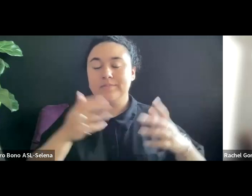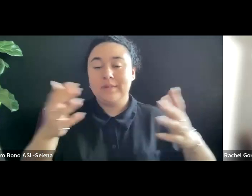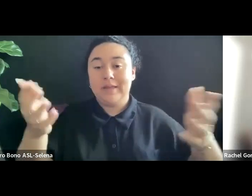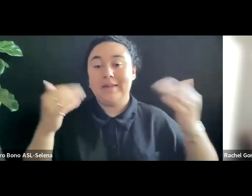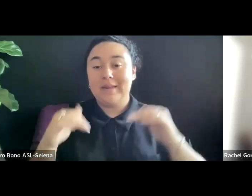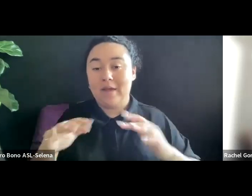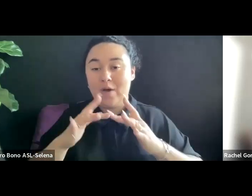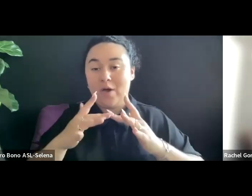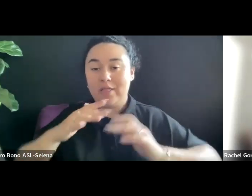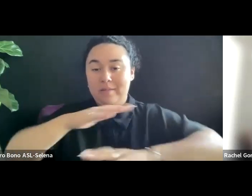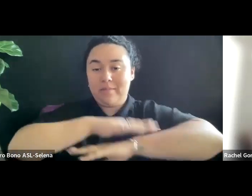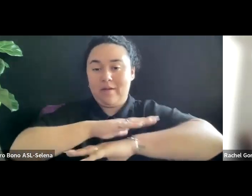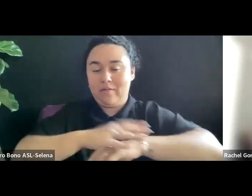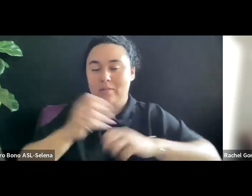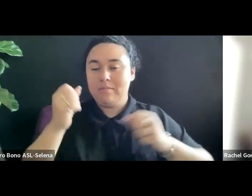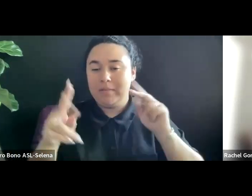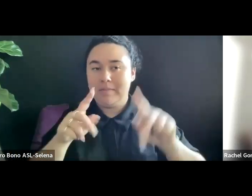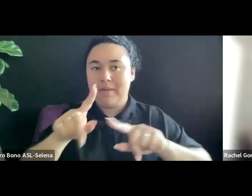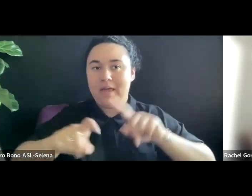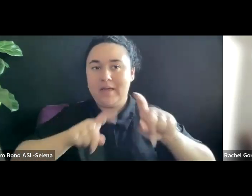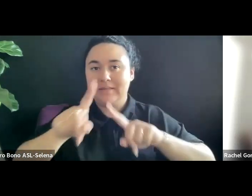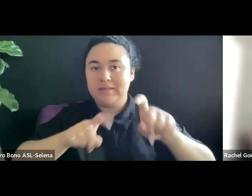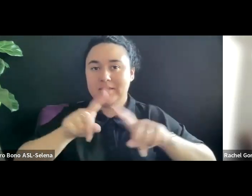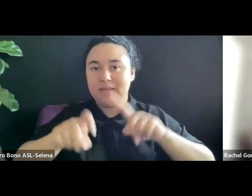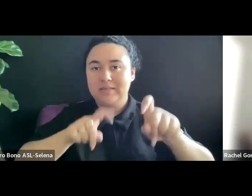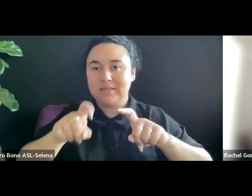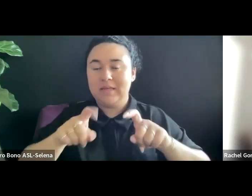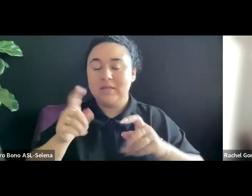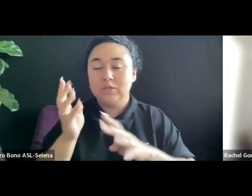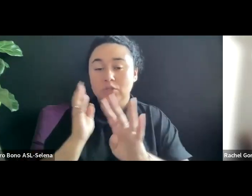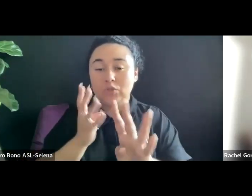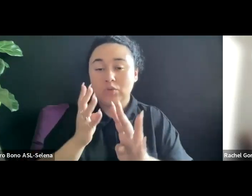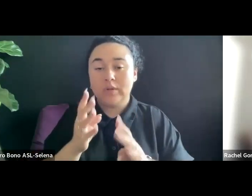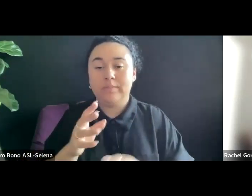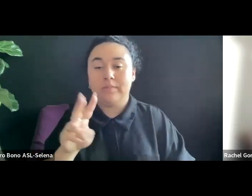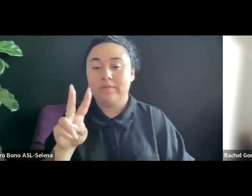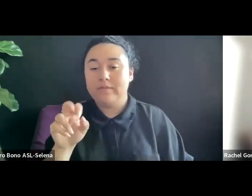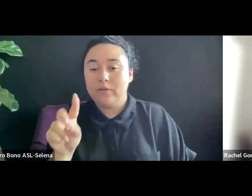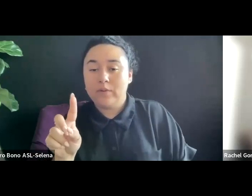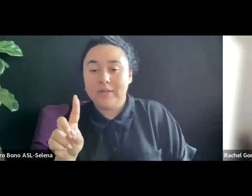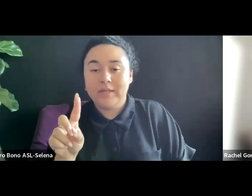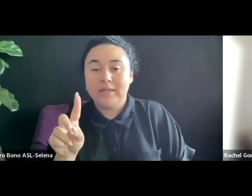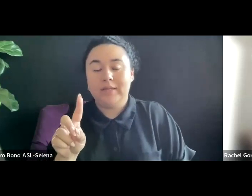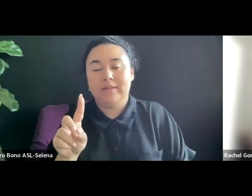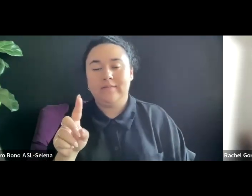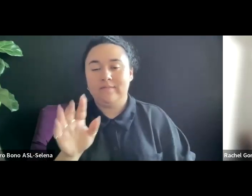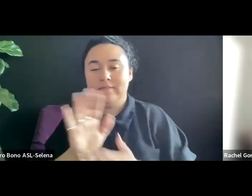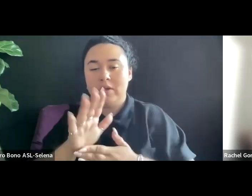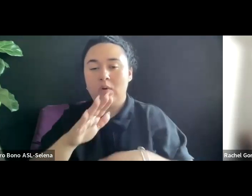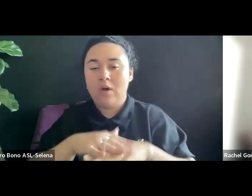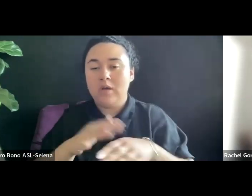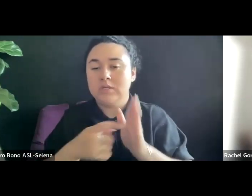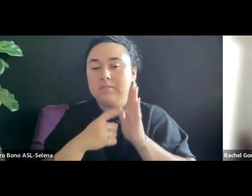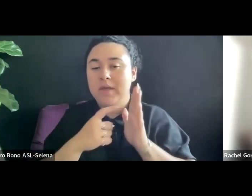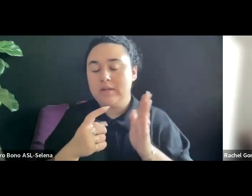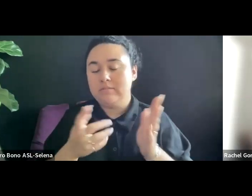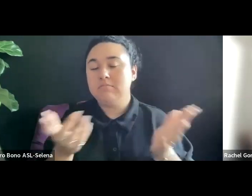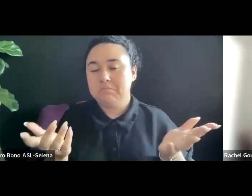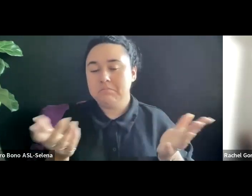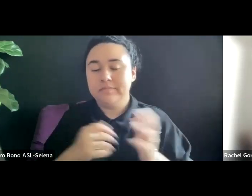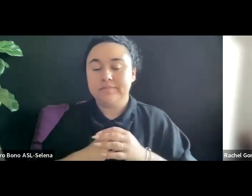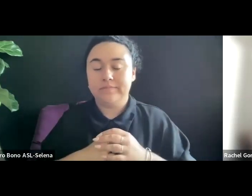THIS IS STREAMING, VIDEO ON DEMAND, OF COURSE BUT IT'S ALSO -- IT INCLUDES ADD SUPPORTED VIDEO ON